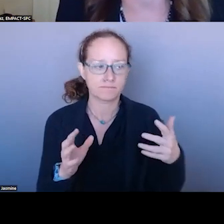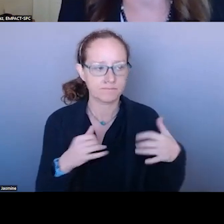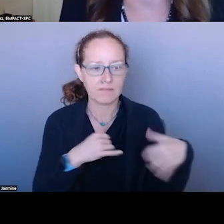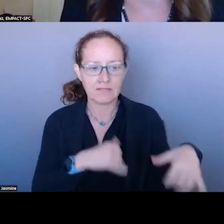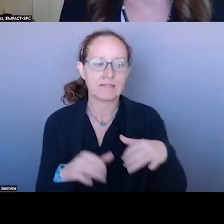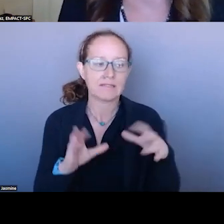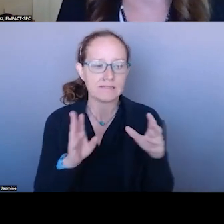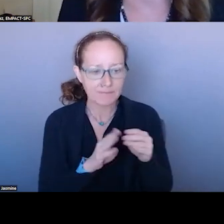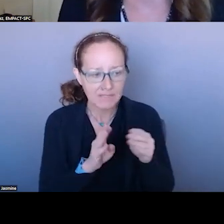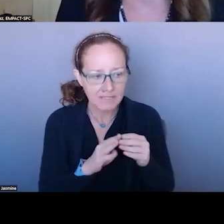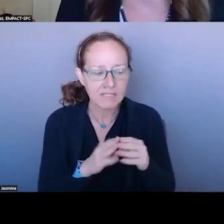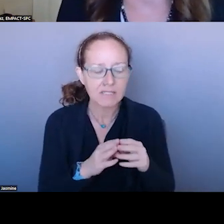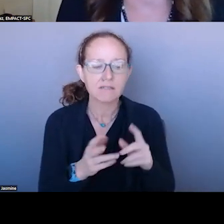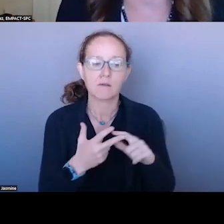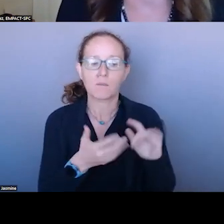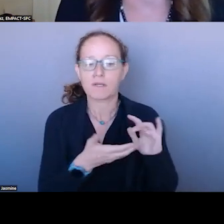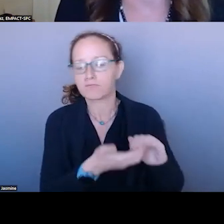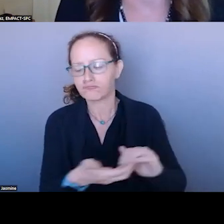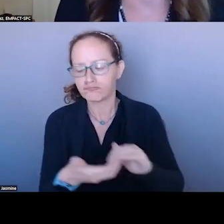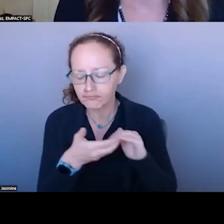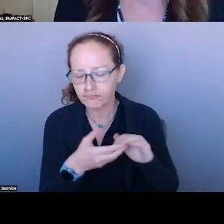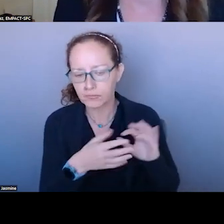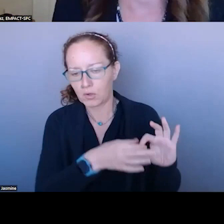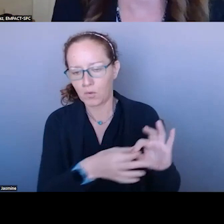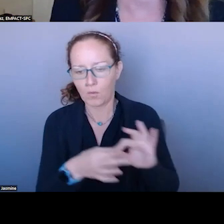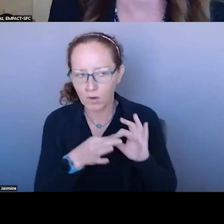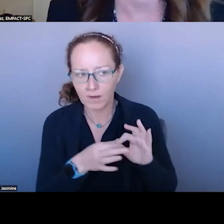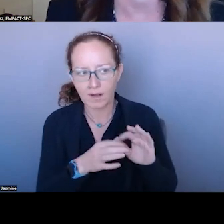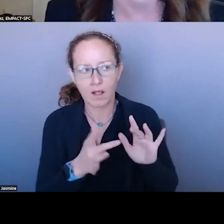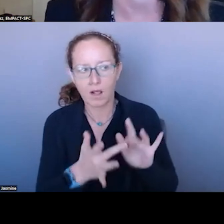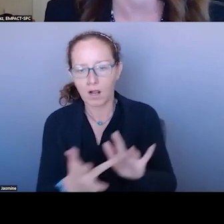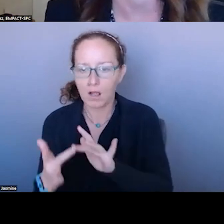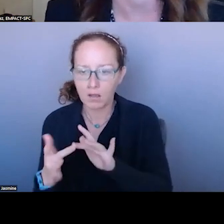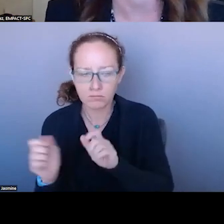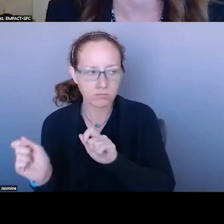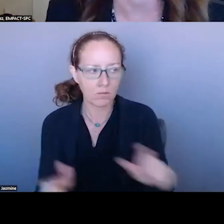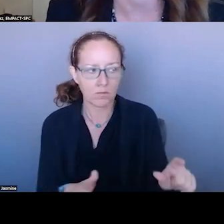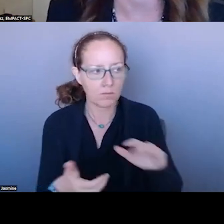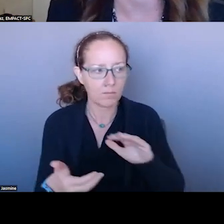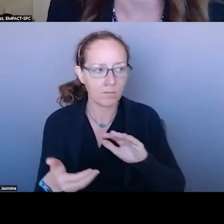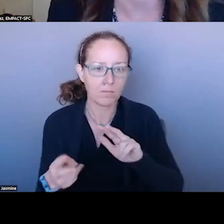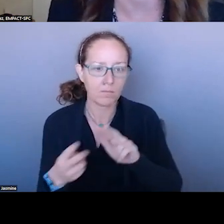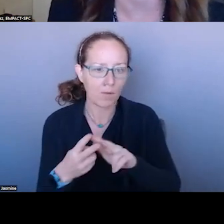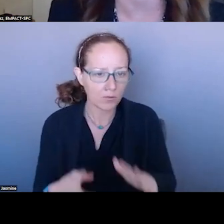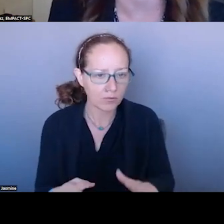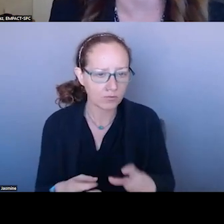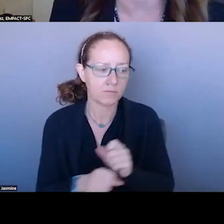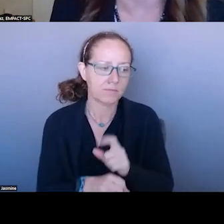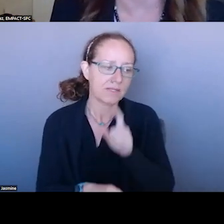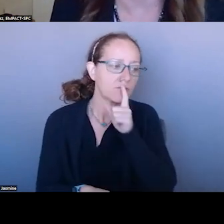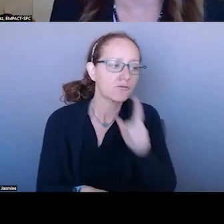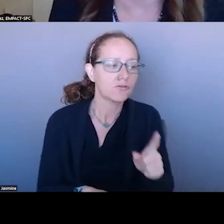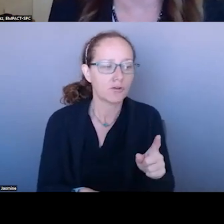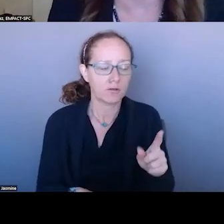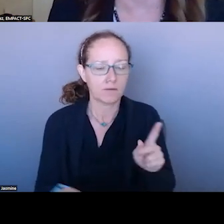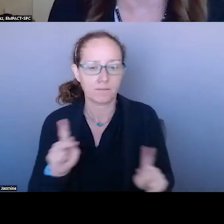COLLABORATE BETWEEN ALL OF THE PARTNERS TO BE ABLE TO MAKE SURE ALL OF THE INDIVIDUALS HAVE EFFECTIVE CRISIS CARE.